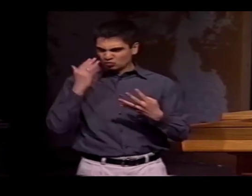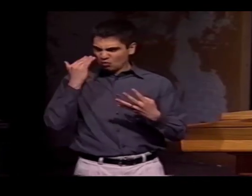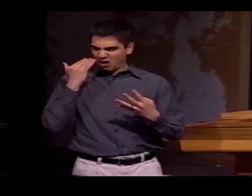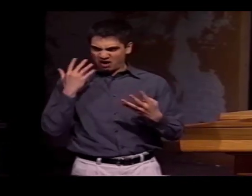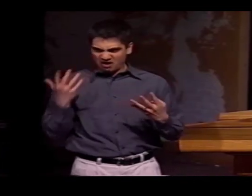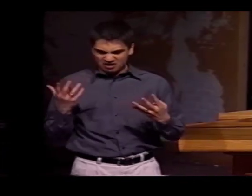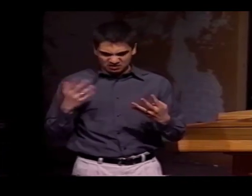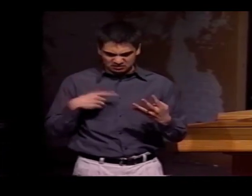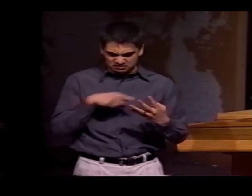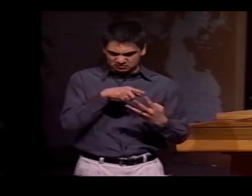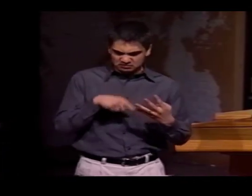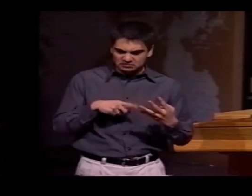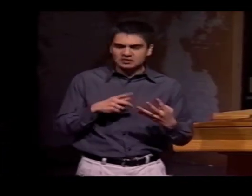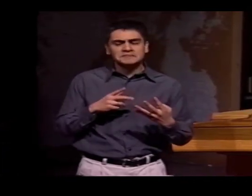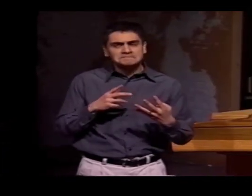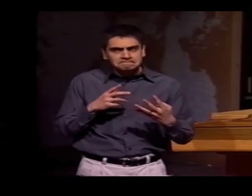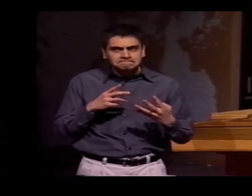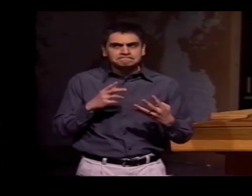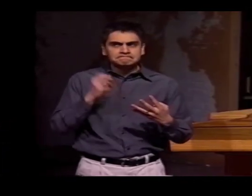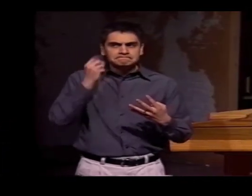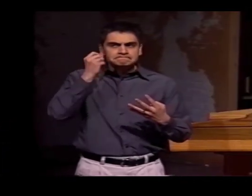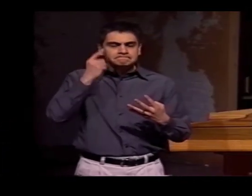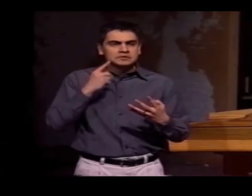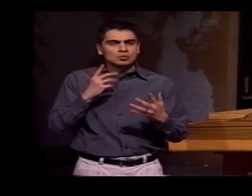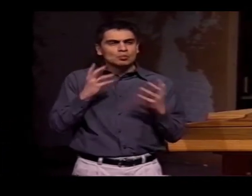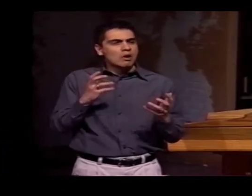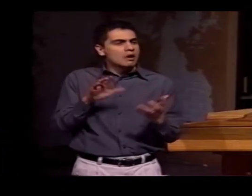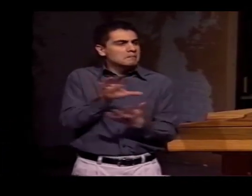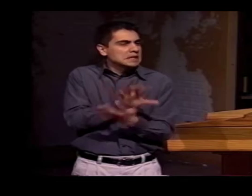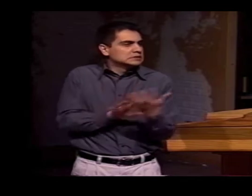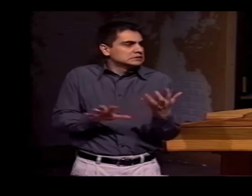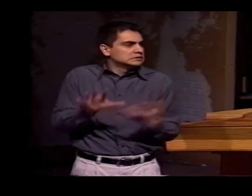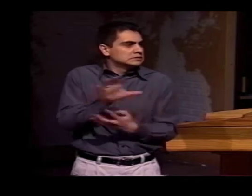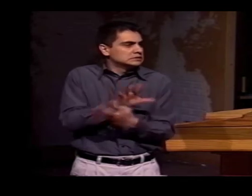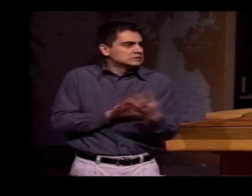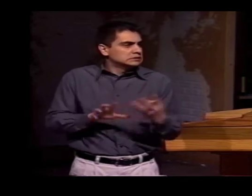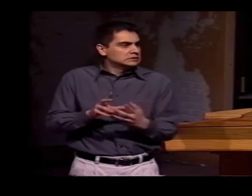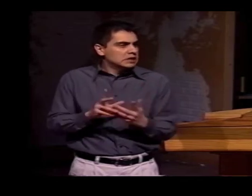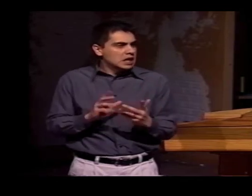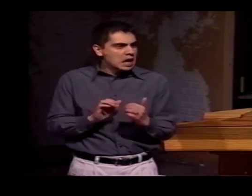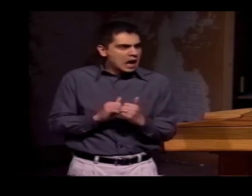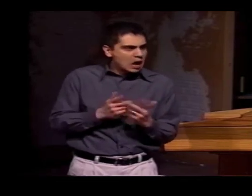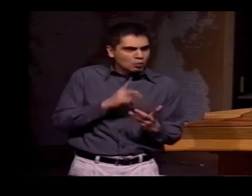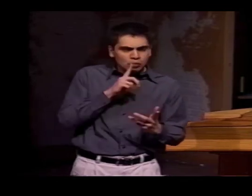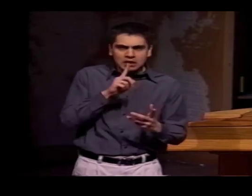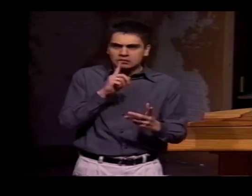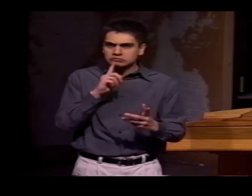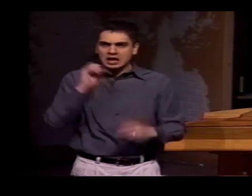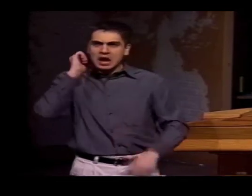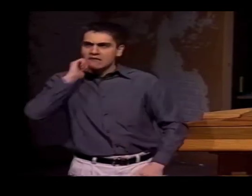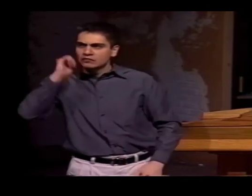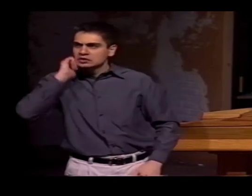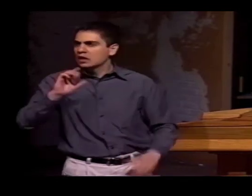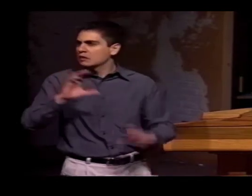AND THE FOURTH WAS A COMPLETELY DOMINANT ASL USER, AND THE REASON I DID THIS IS BECAUSE I WANTED TO KNOW